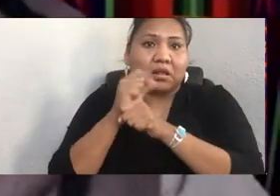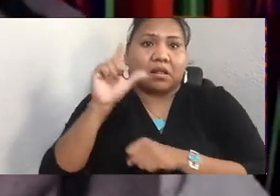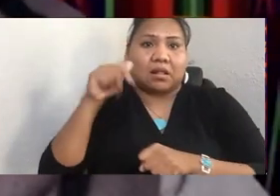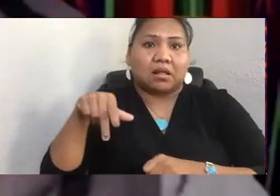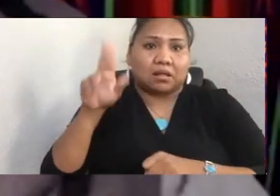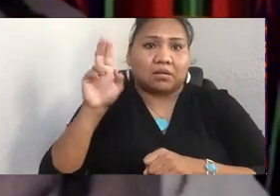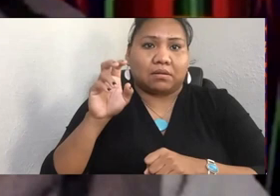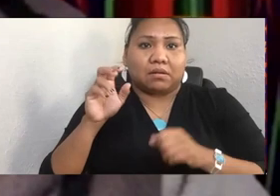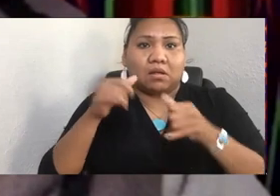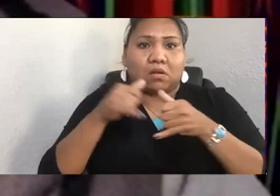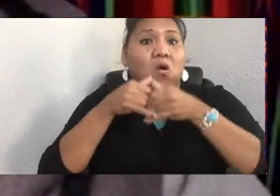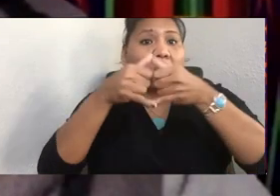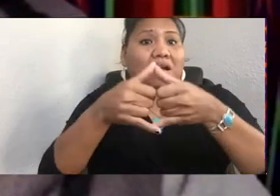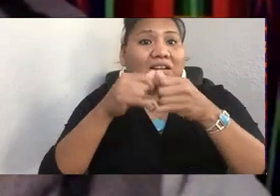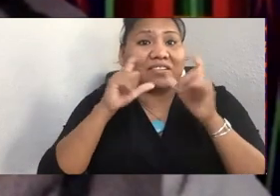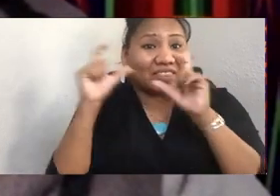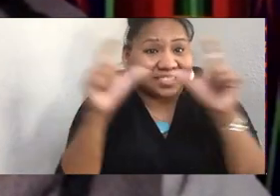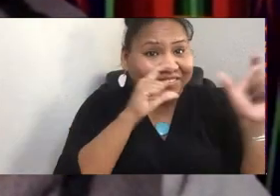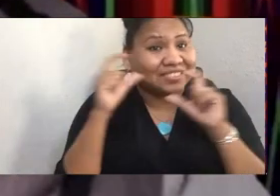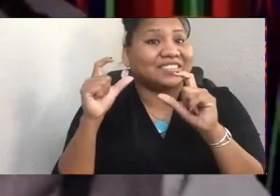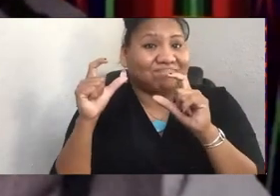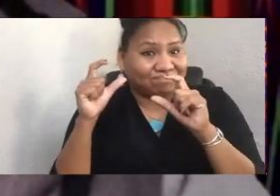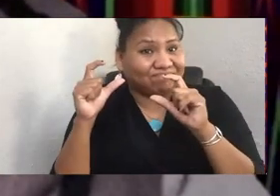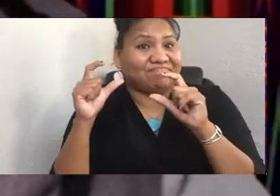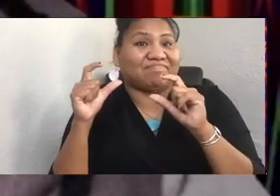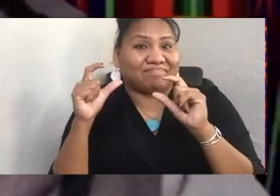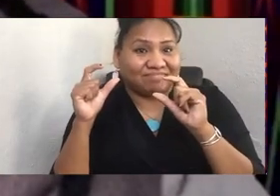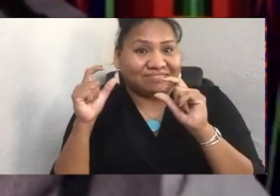Photo Award. Dispatches from "Project 562" can